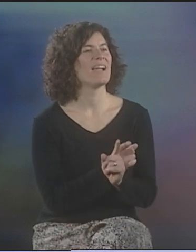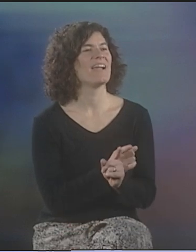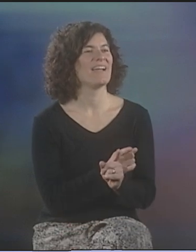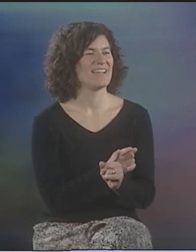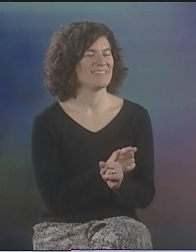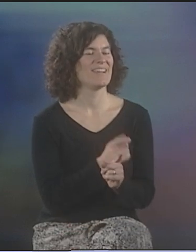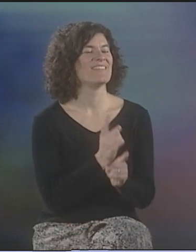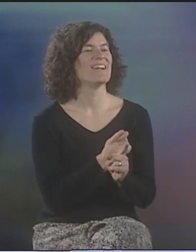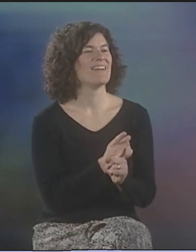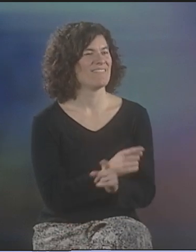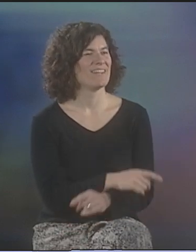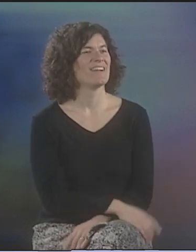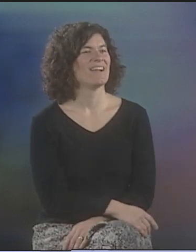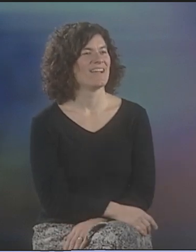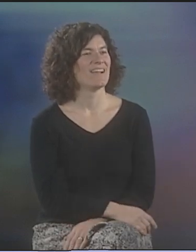OH, RIGHT, RIGHT, YEAH.